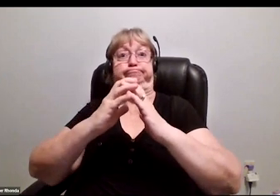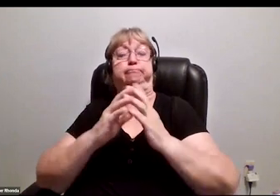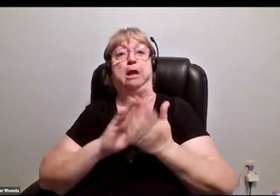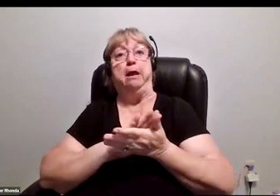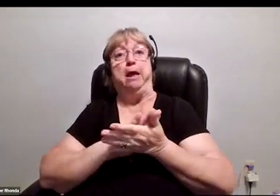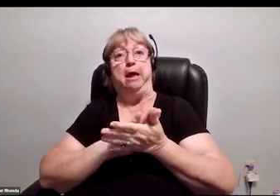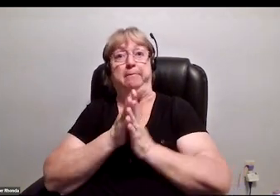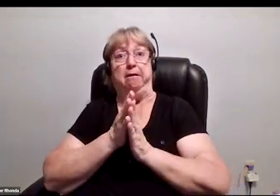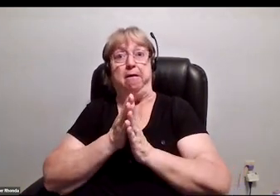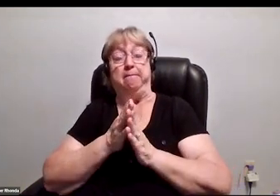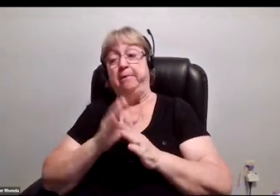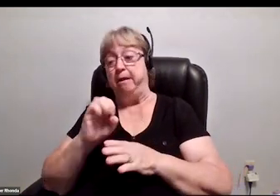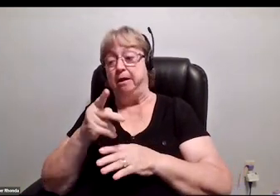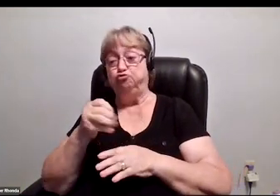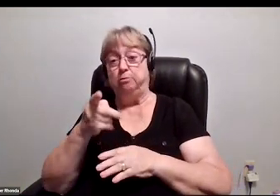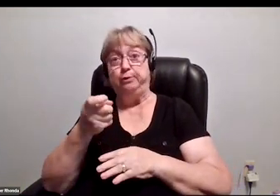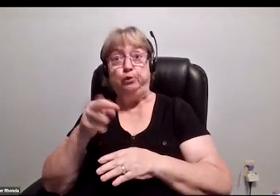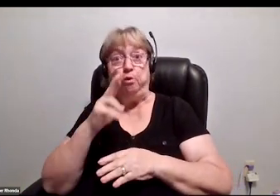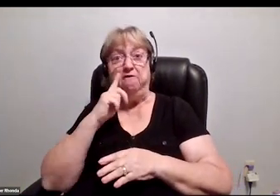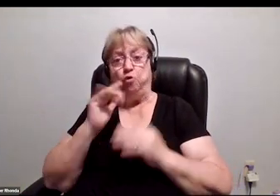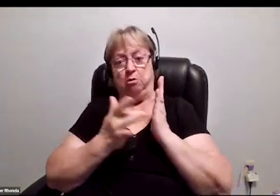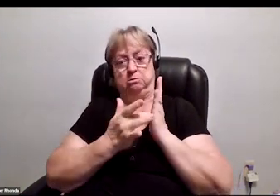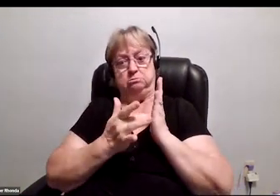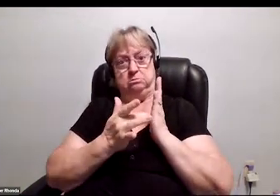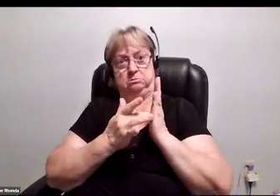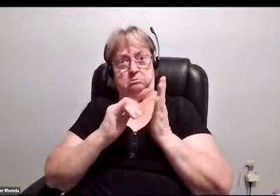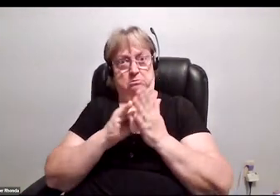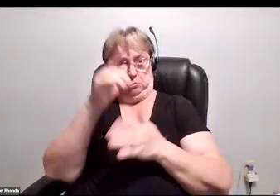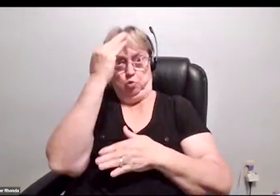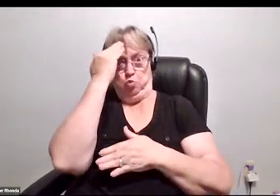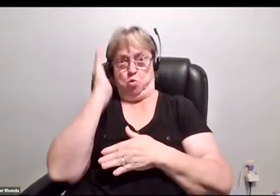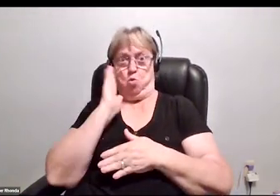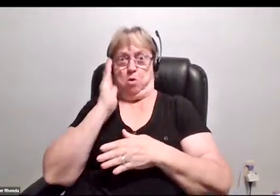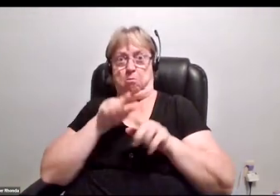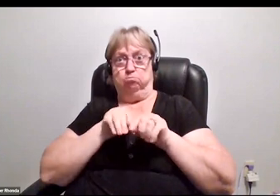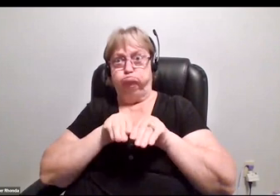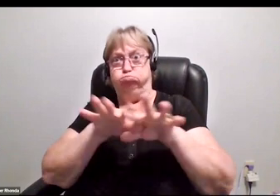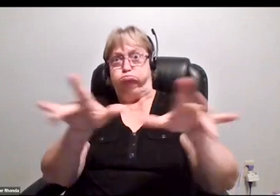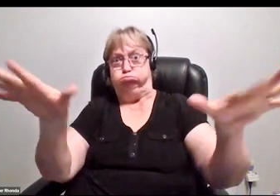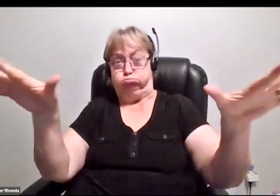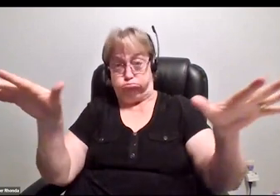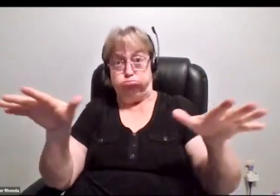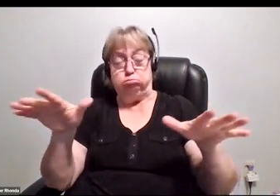that is either the next big thing or not, you deserve to do it.